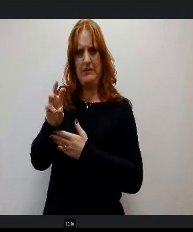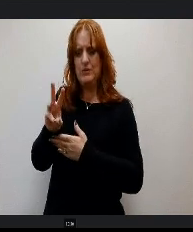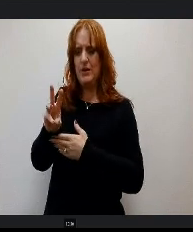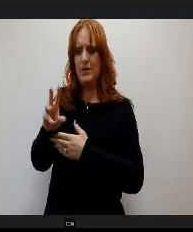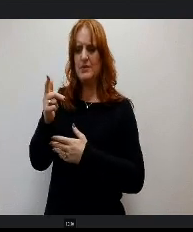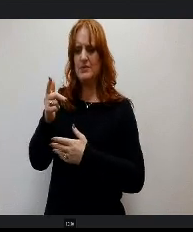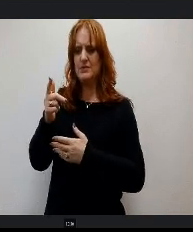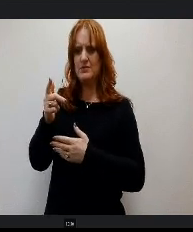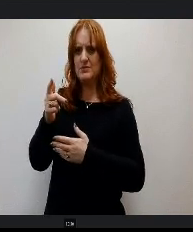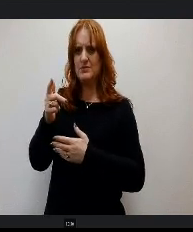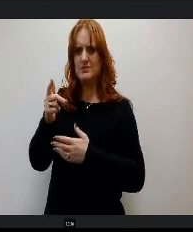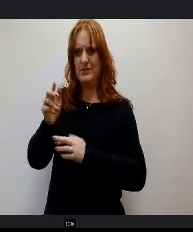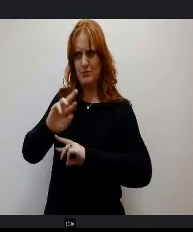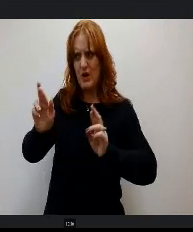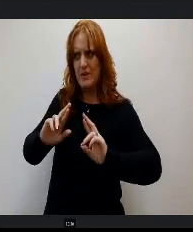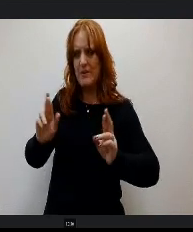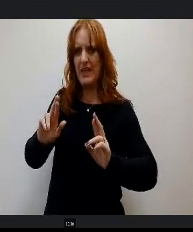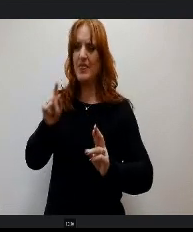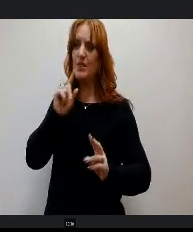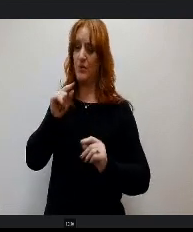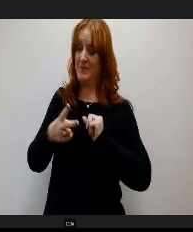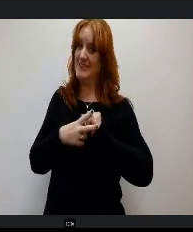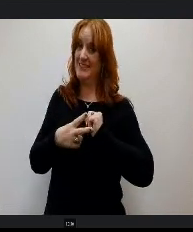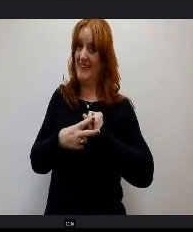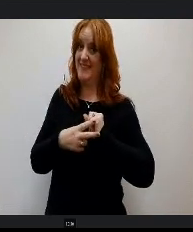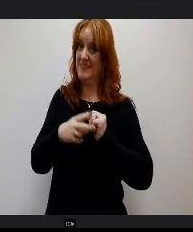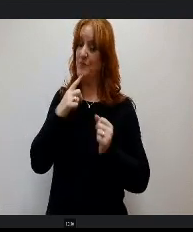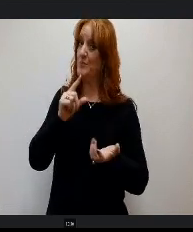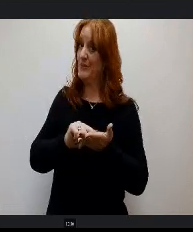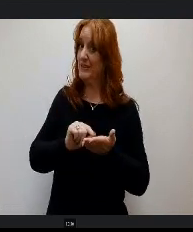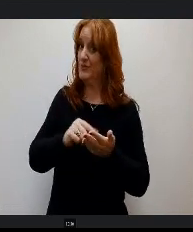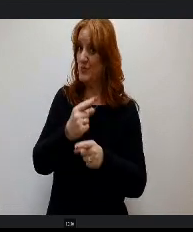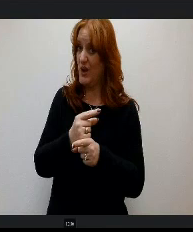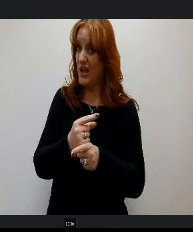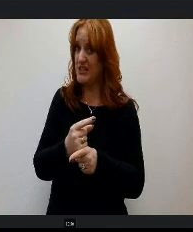There will be a savings and printing right? So the e rosters and the.